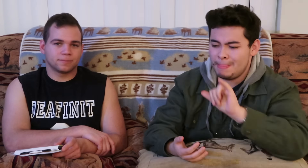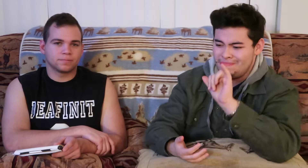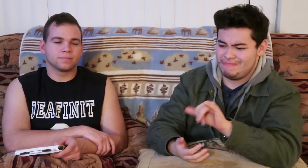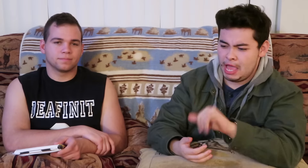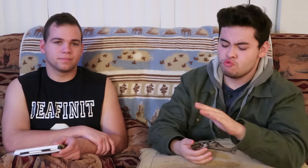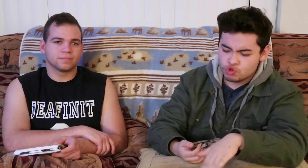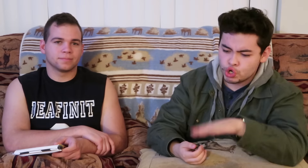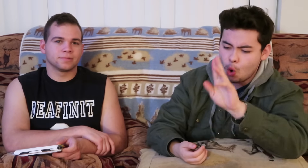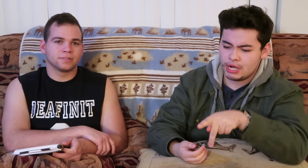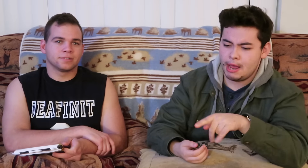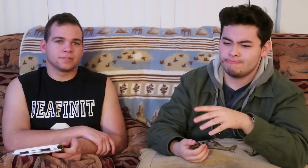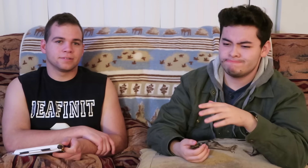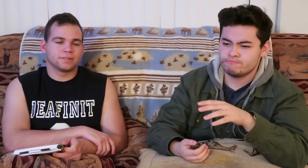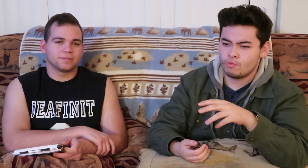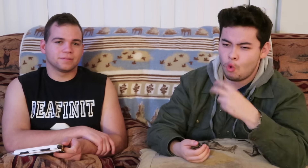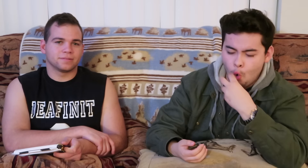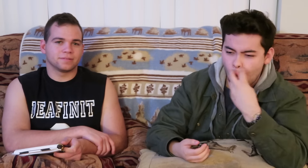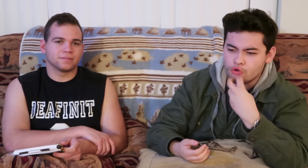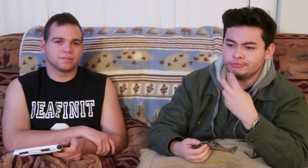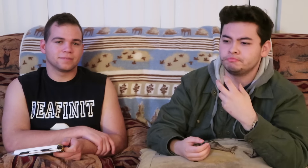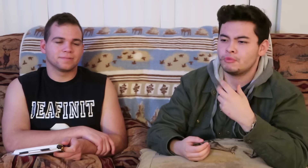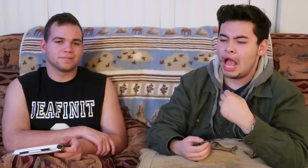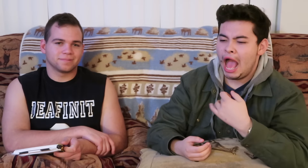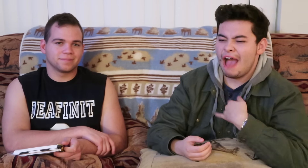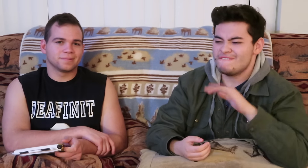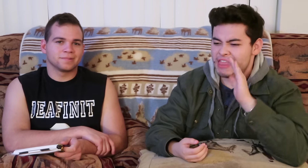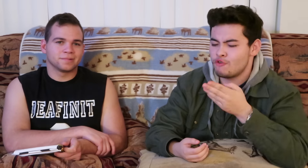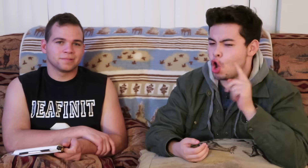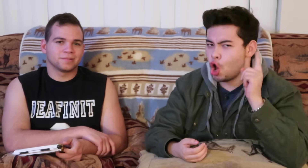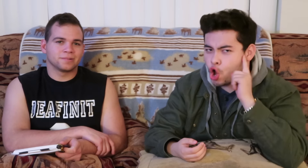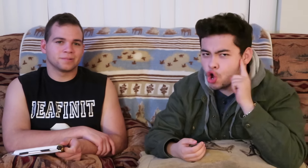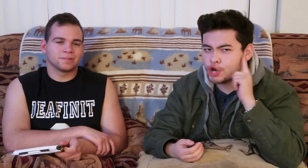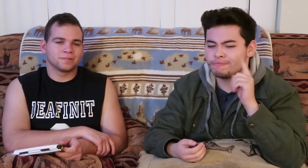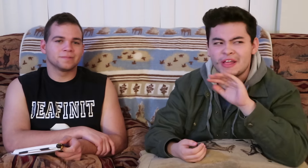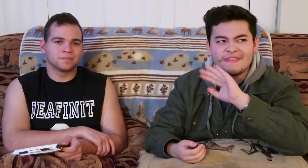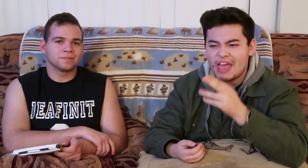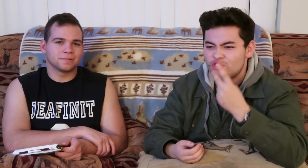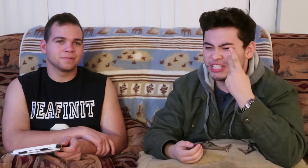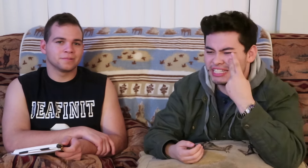growing up oral, i never heard of or saw